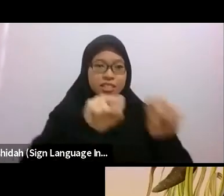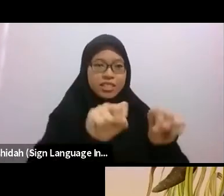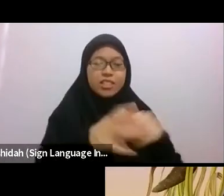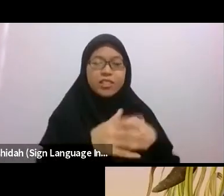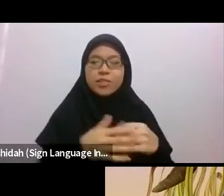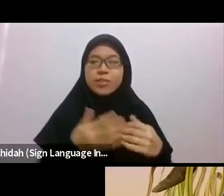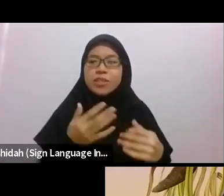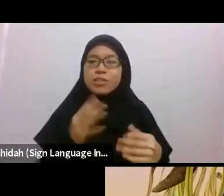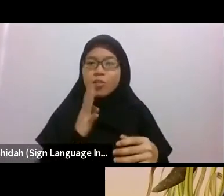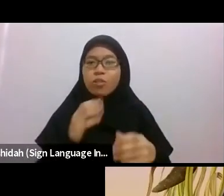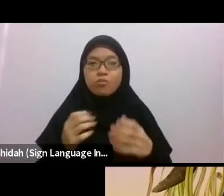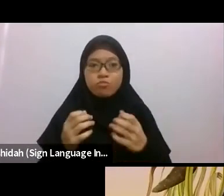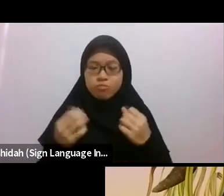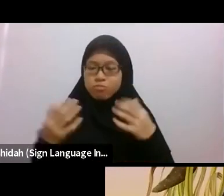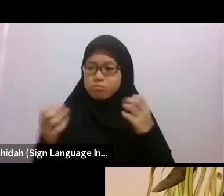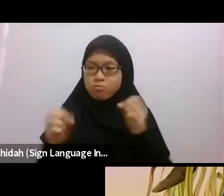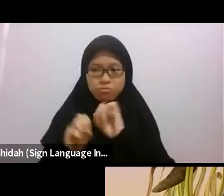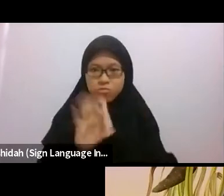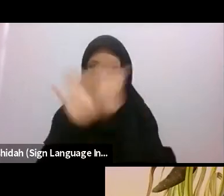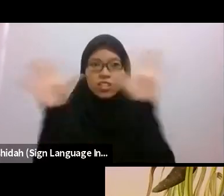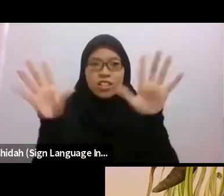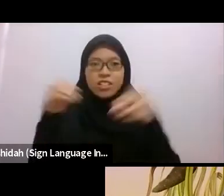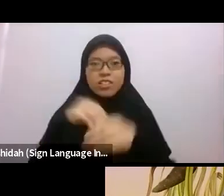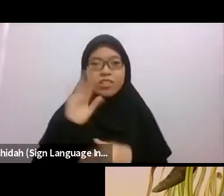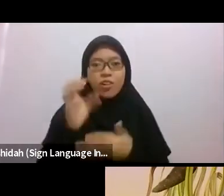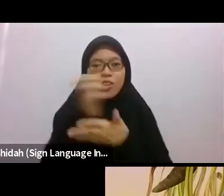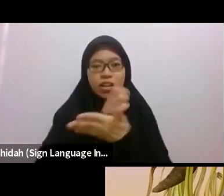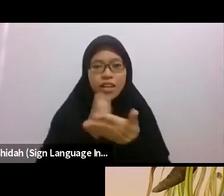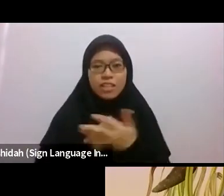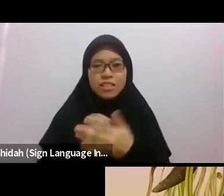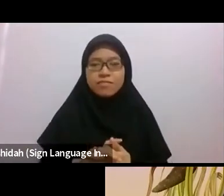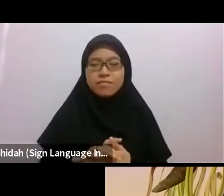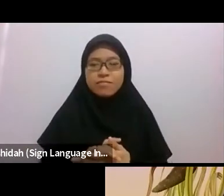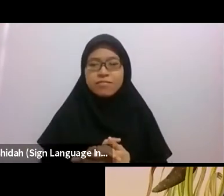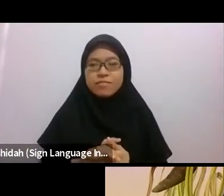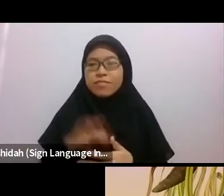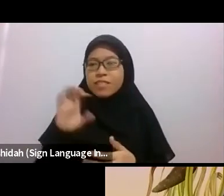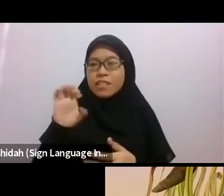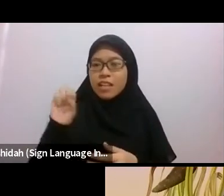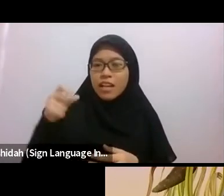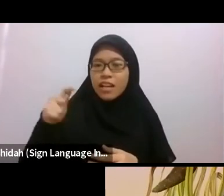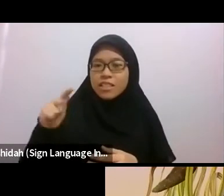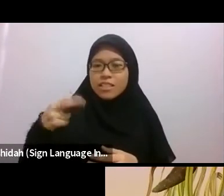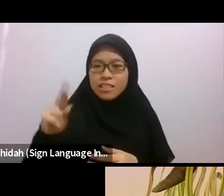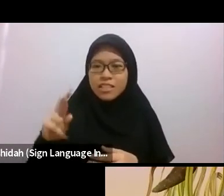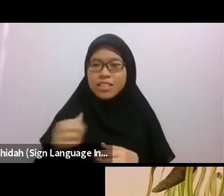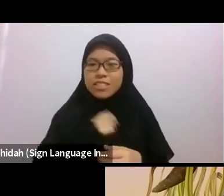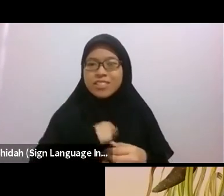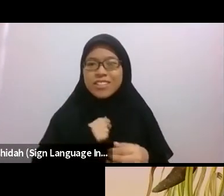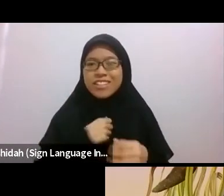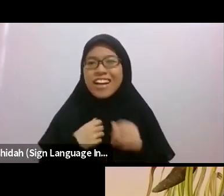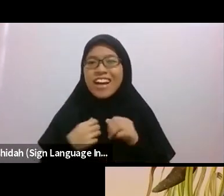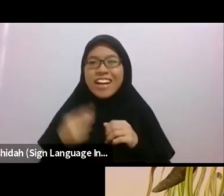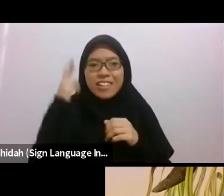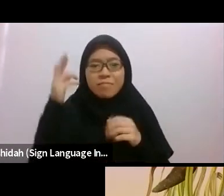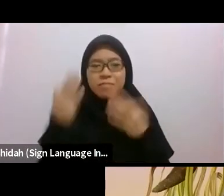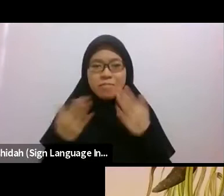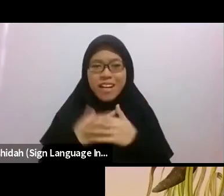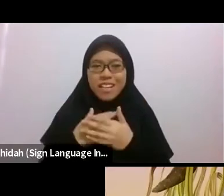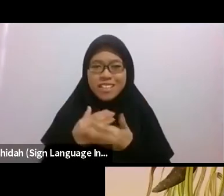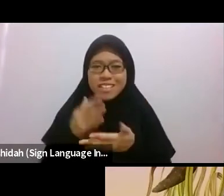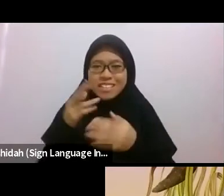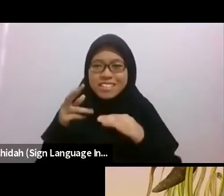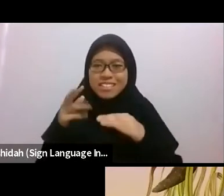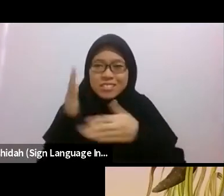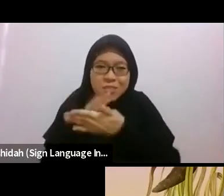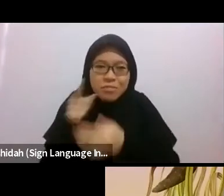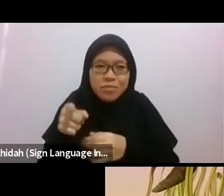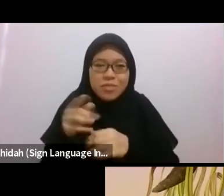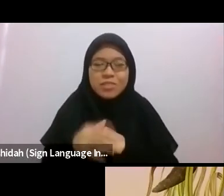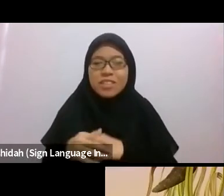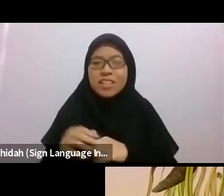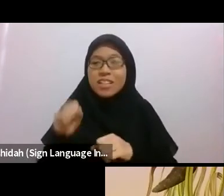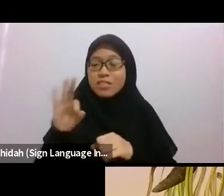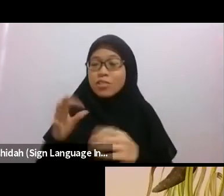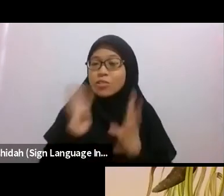Esther—I realised I may have just cut you off, sorry, if you had wanted to say more about memory or what memory is like?